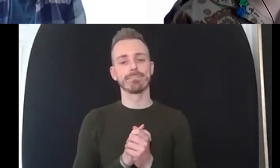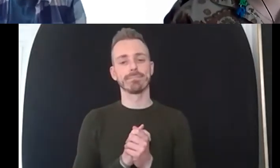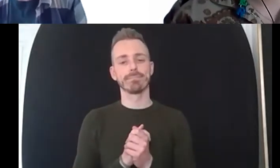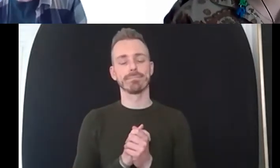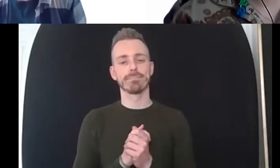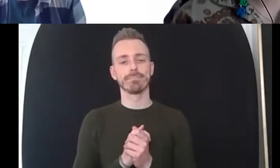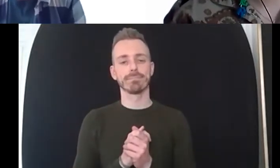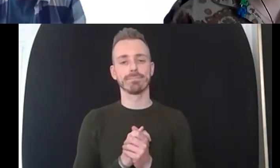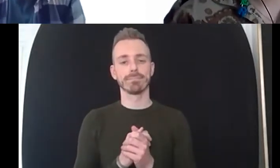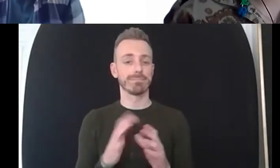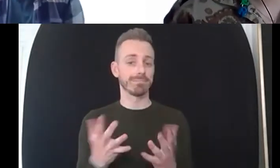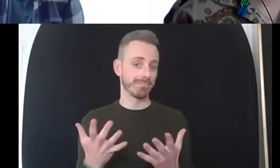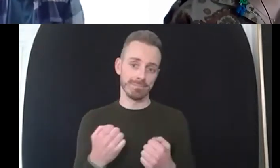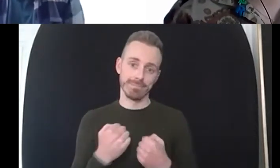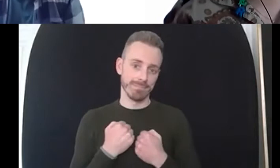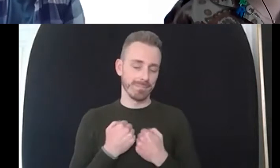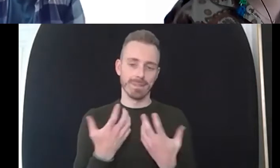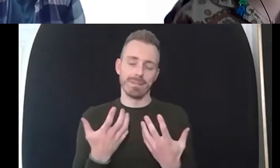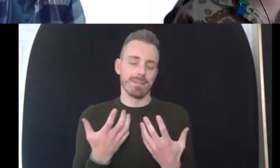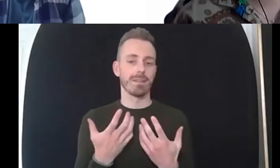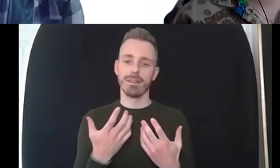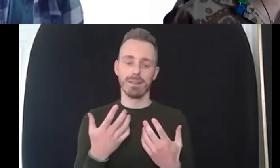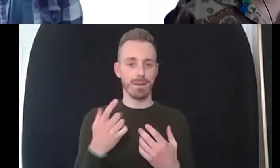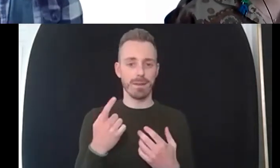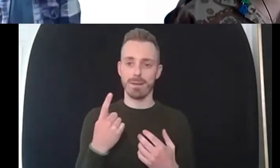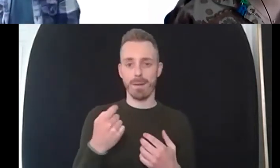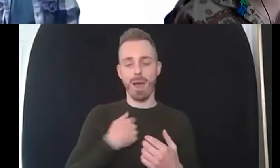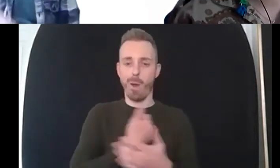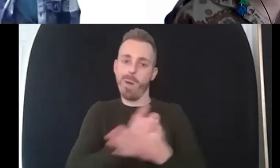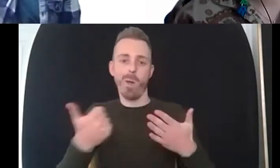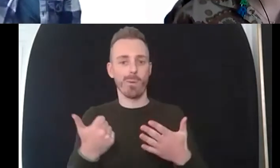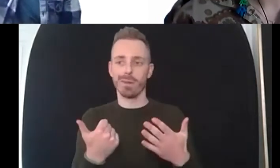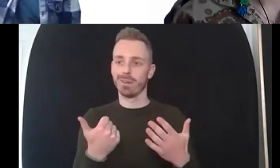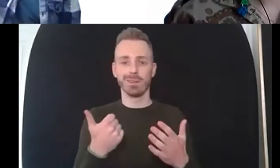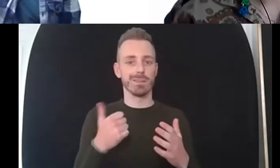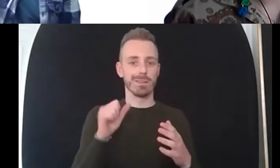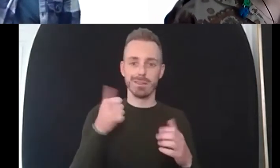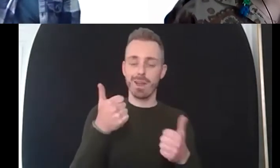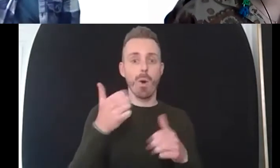enemy for being busy and so you know if somebody says can you i'll put my hand up and say yeah me